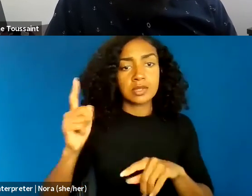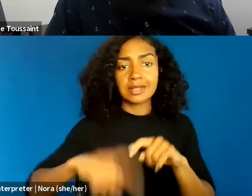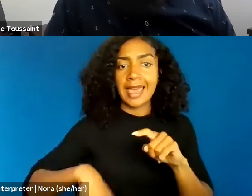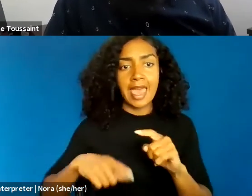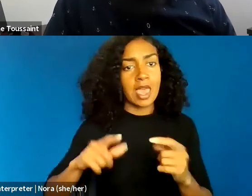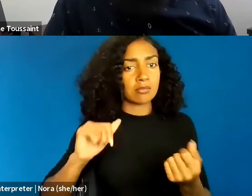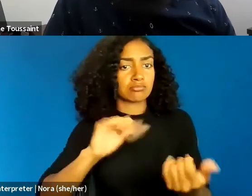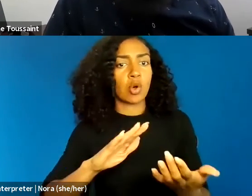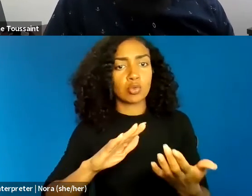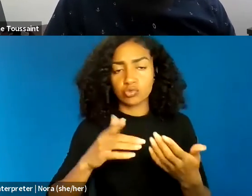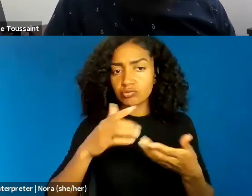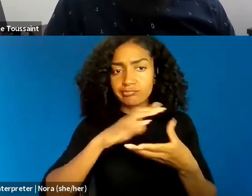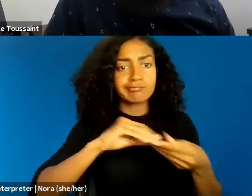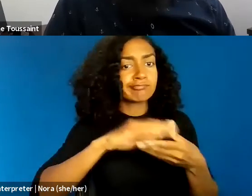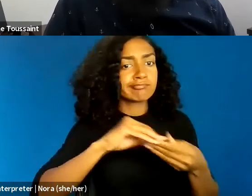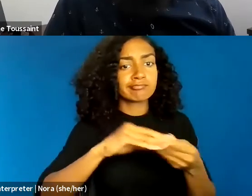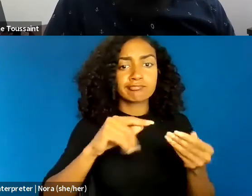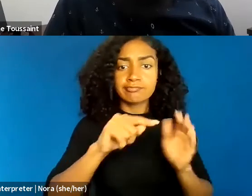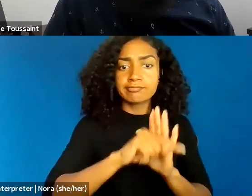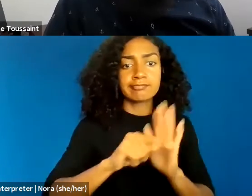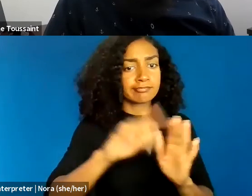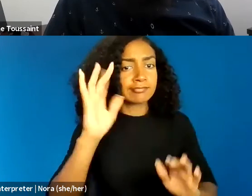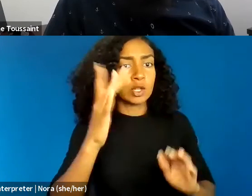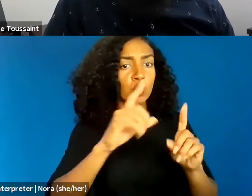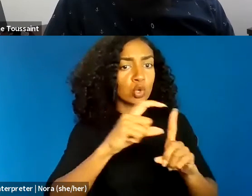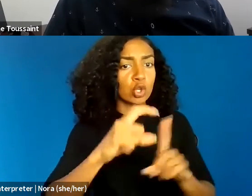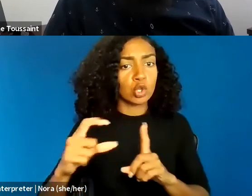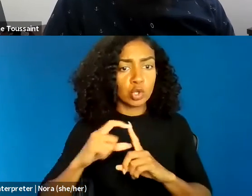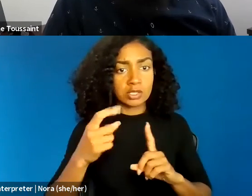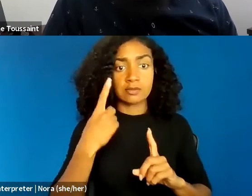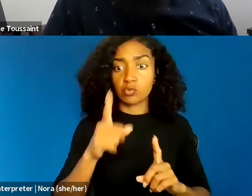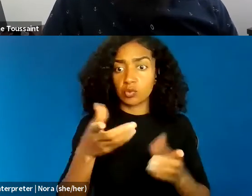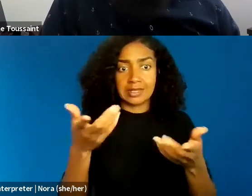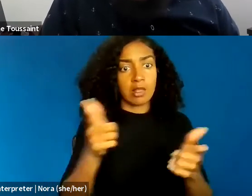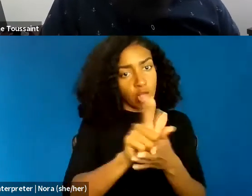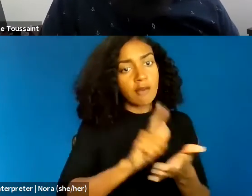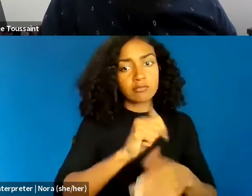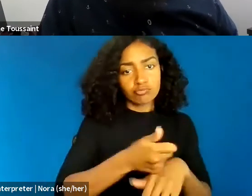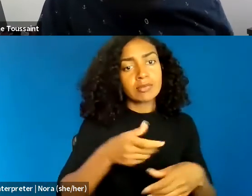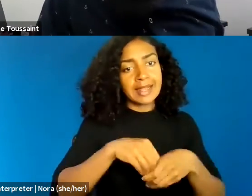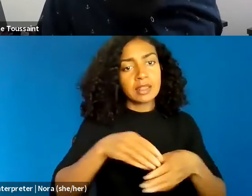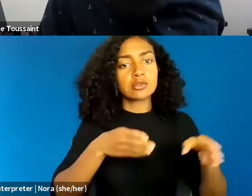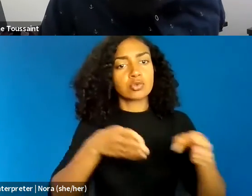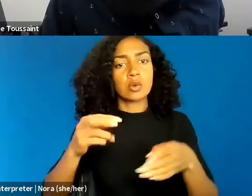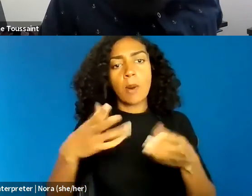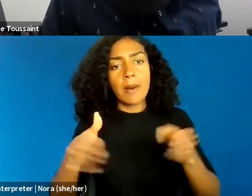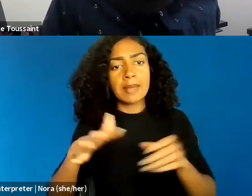to any other person who's lawfully in any street or other public square. Chaplinsky appealed his conviction and challenged the law,